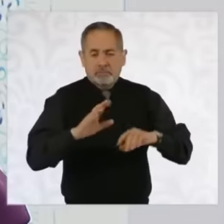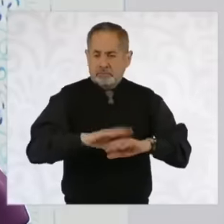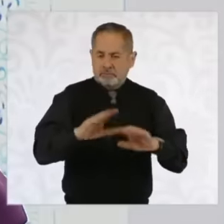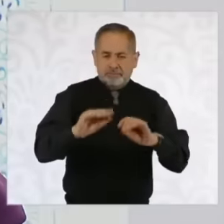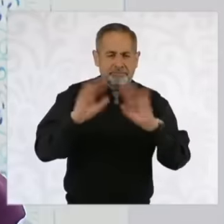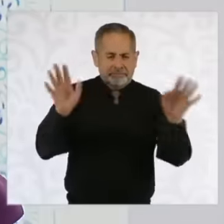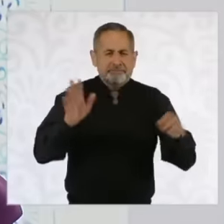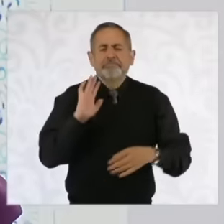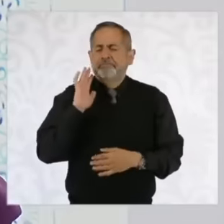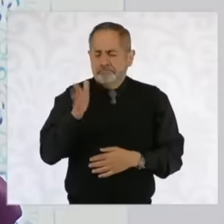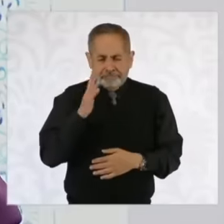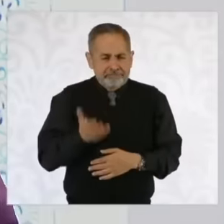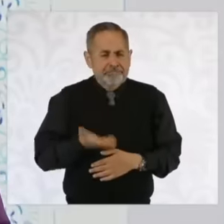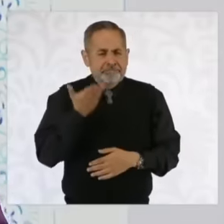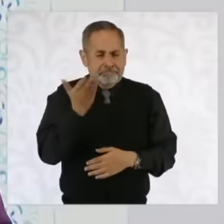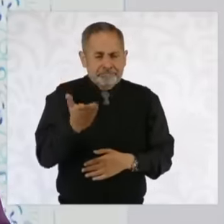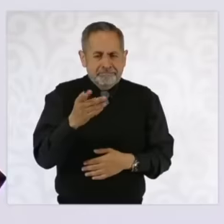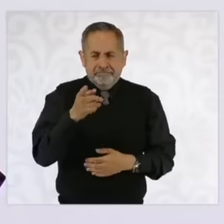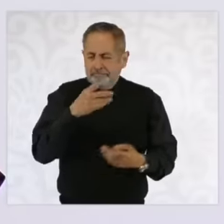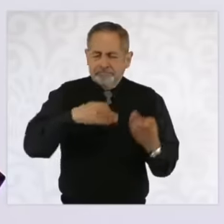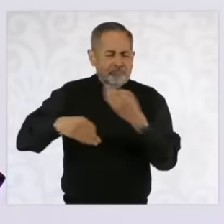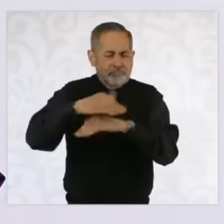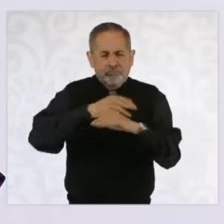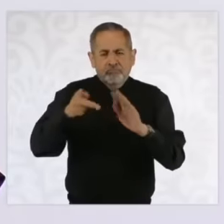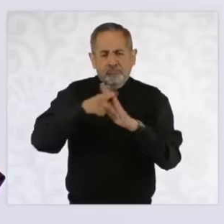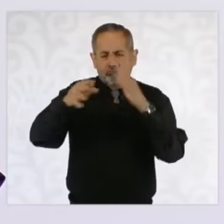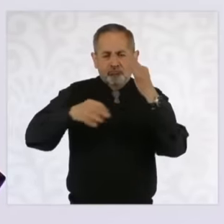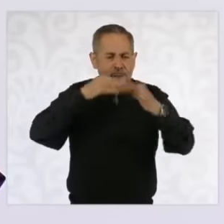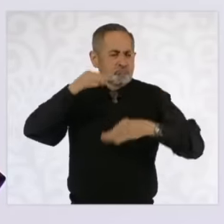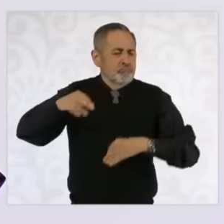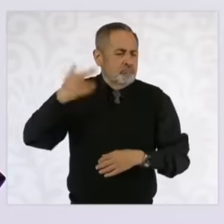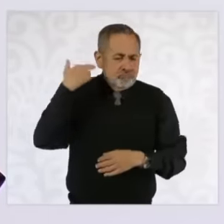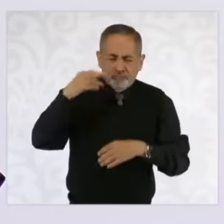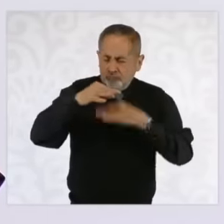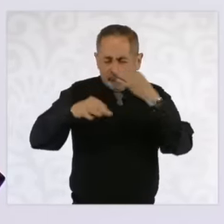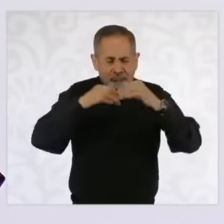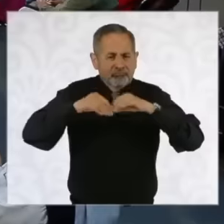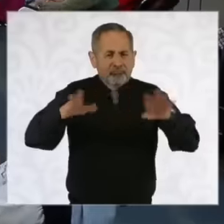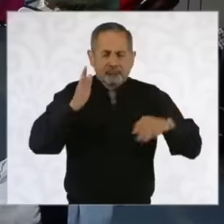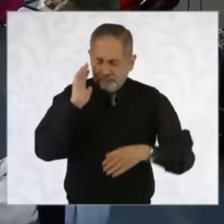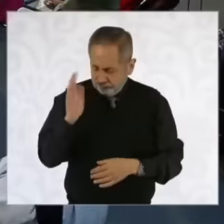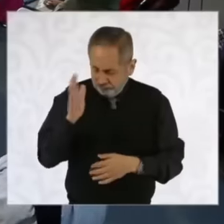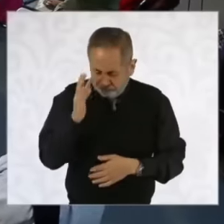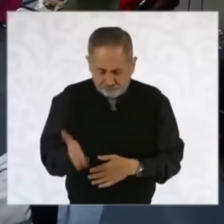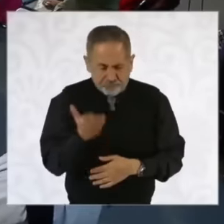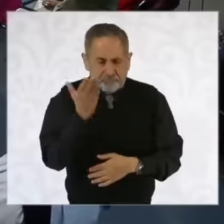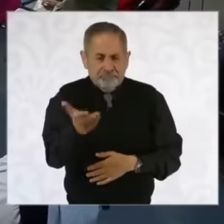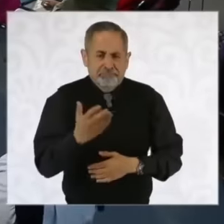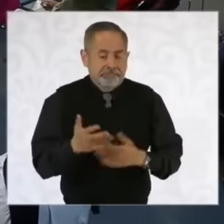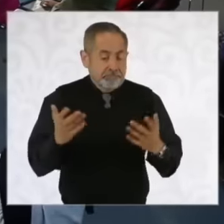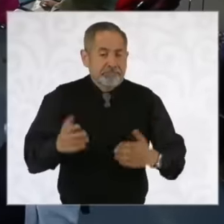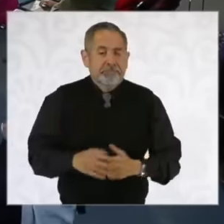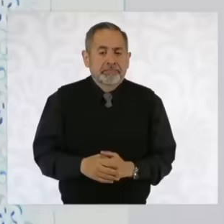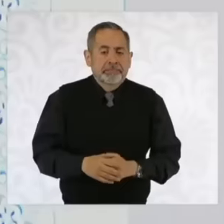we have requested it there to the public media so that it is known So now Eh My idea is that